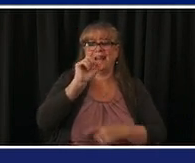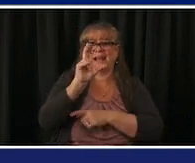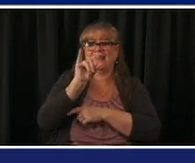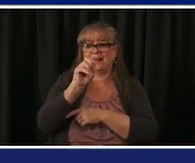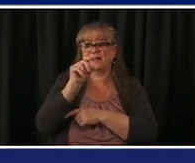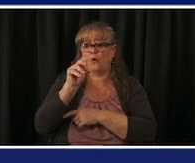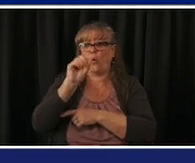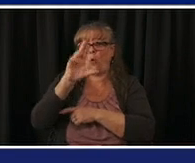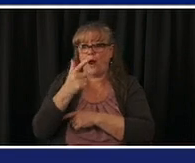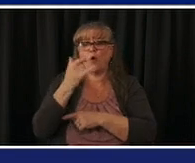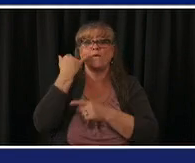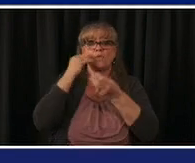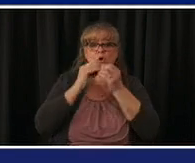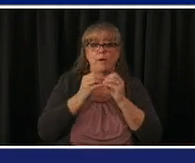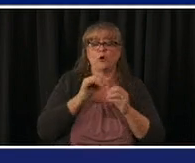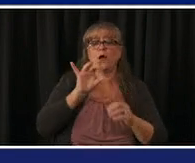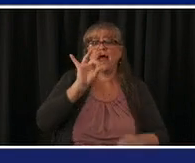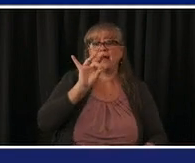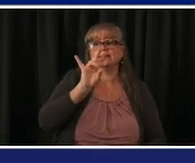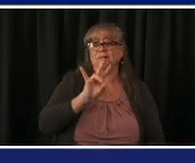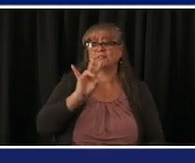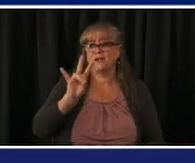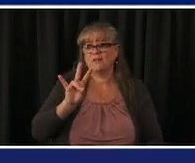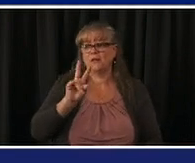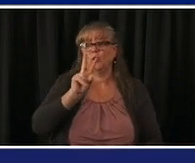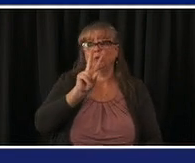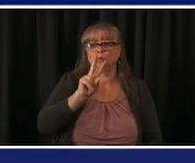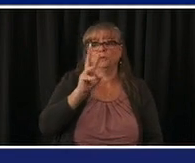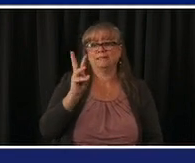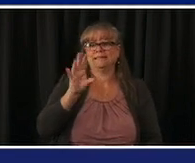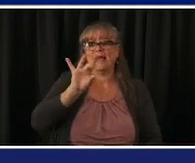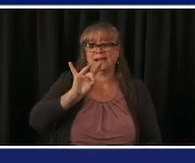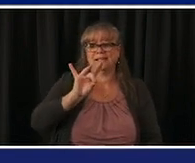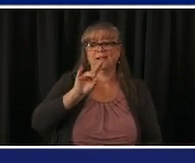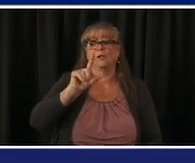we also display the the sites for the the six different large-scale sites each of them has